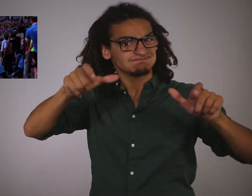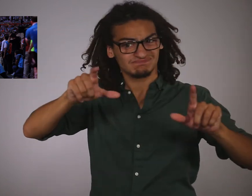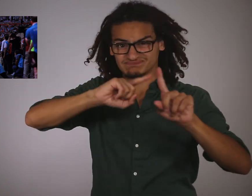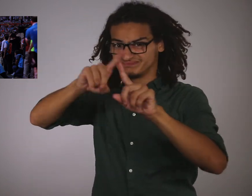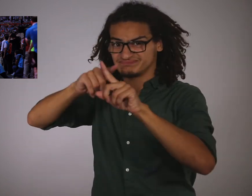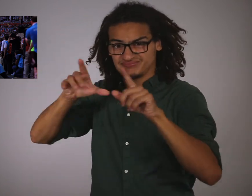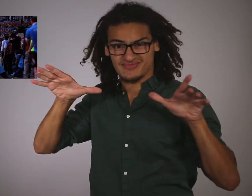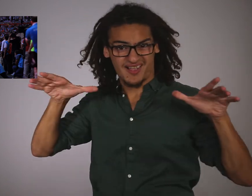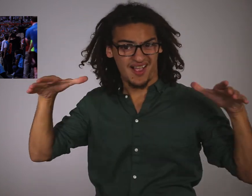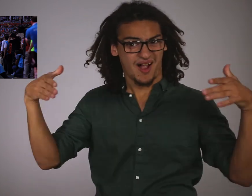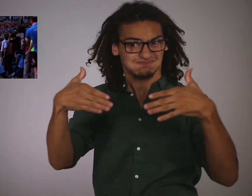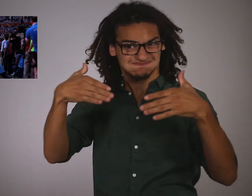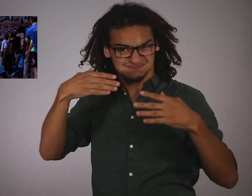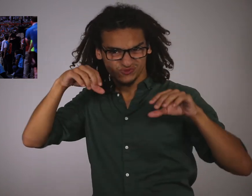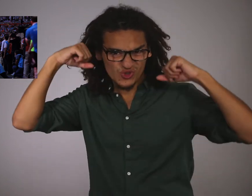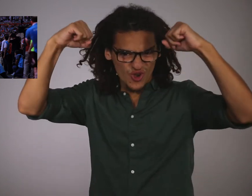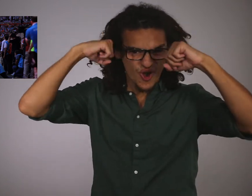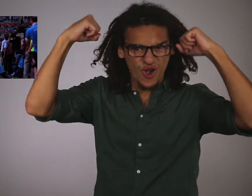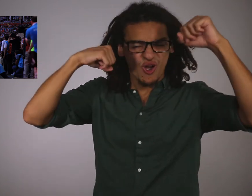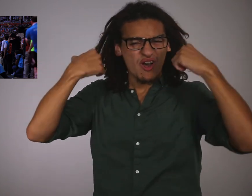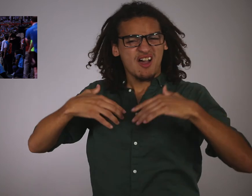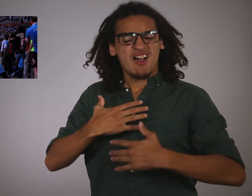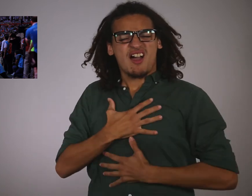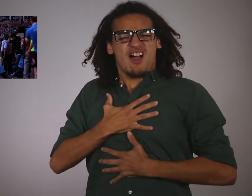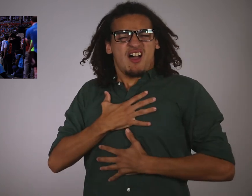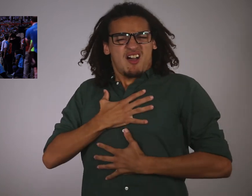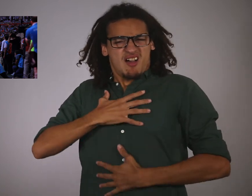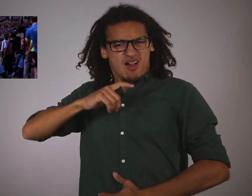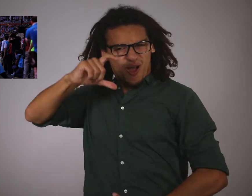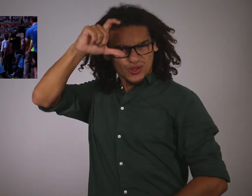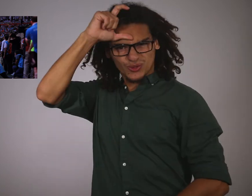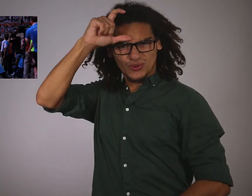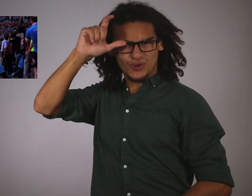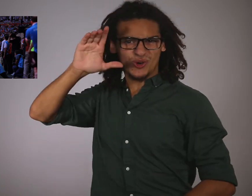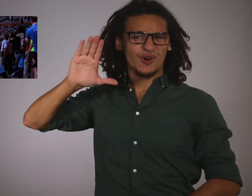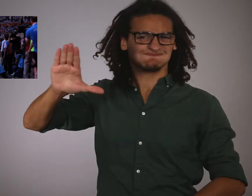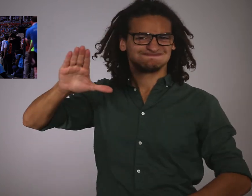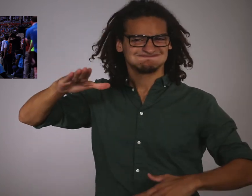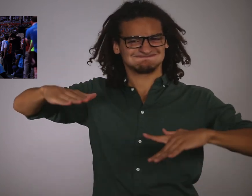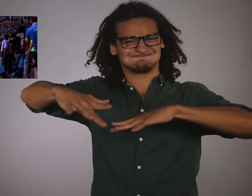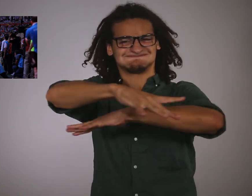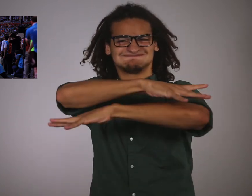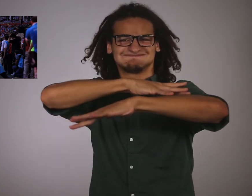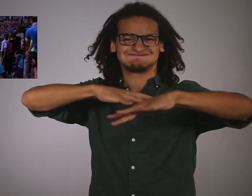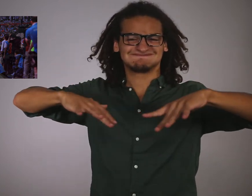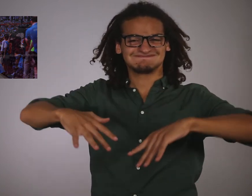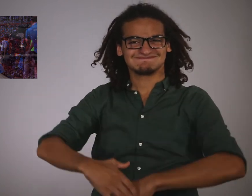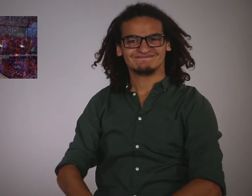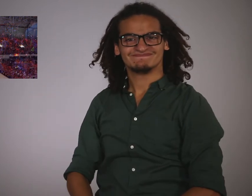also attended the ceremony to show their pride for Turkey.